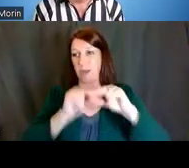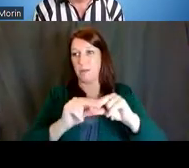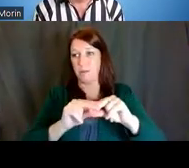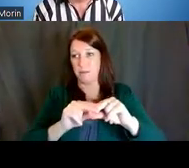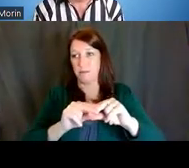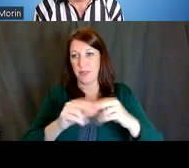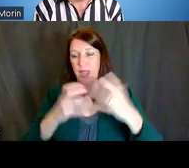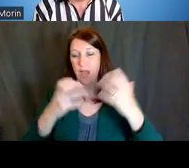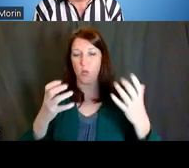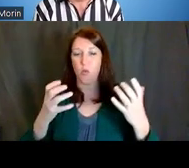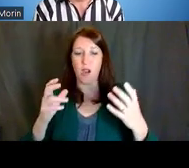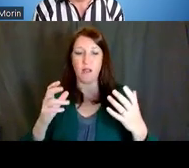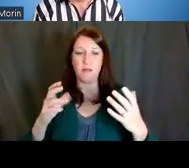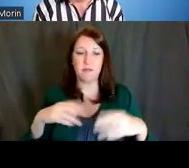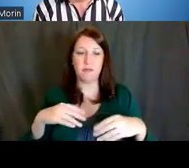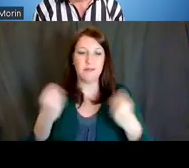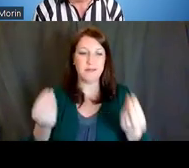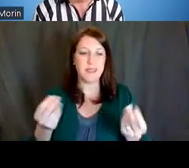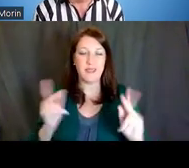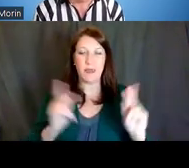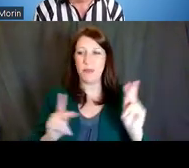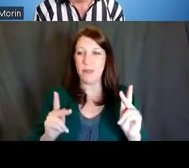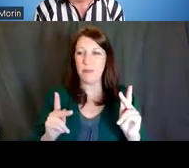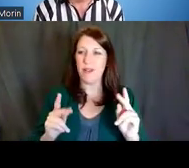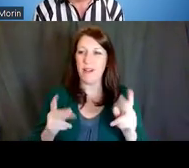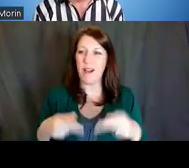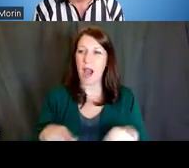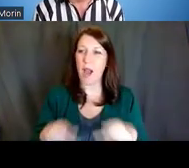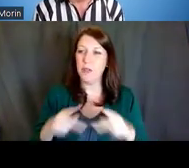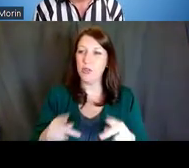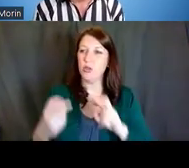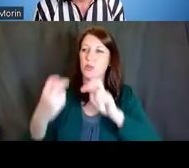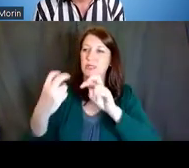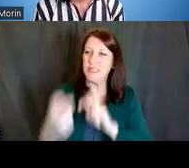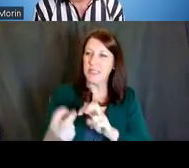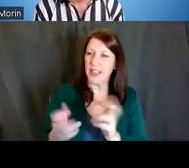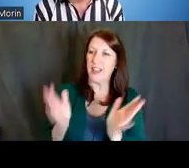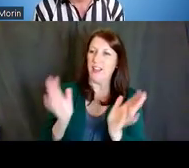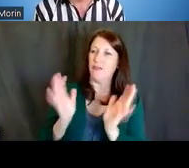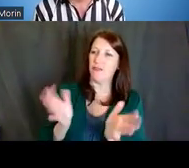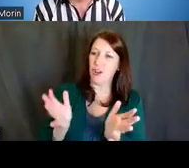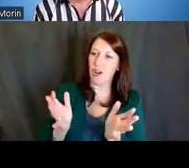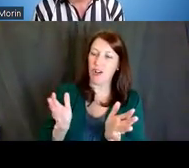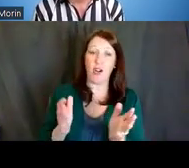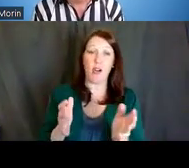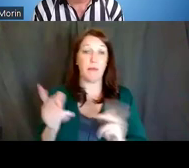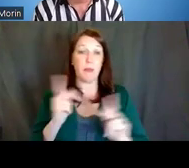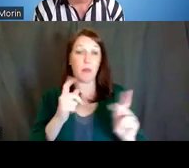to give people the opportunity to sit and talk with us, and perhaps mentor with some of the people who are in that,